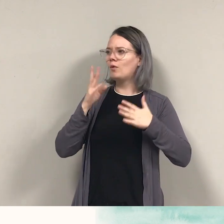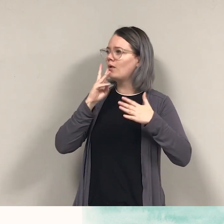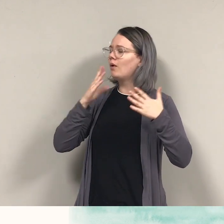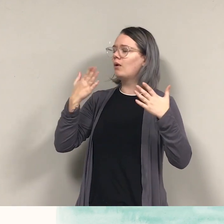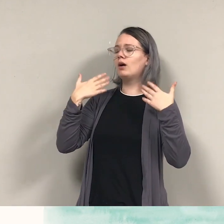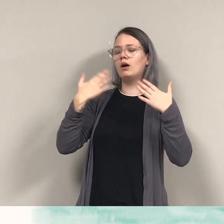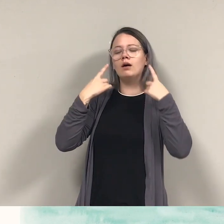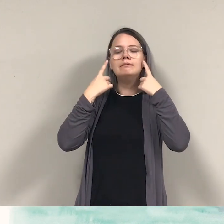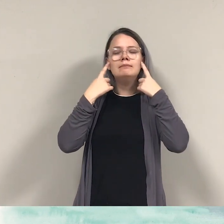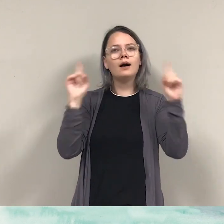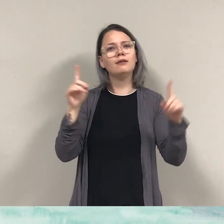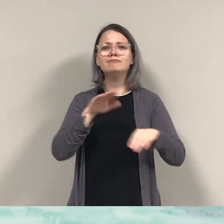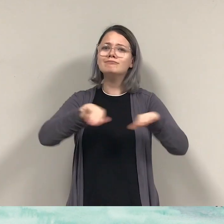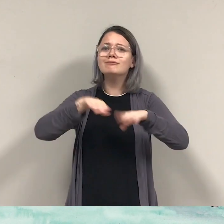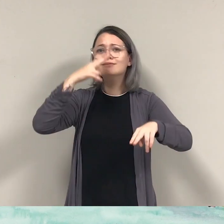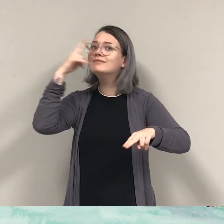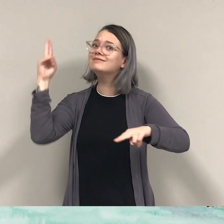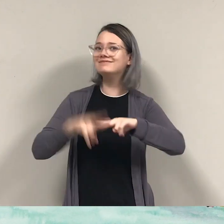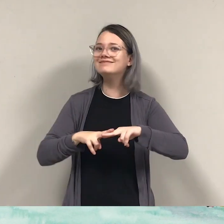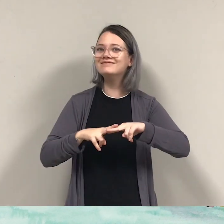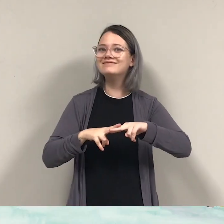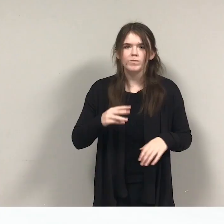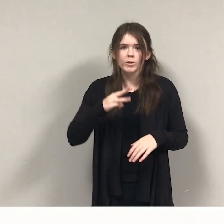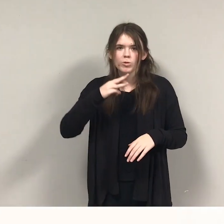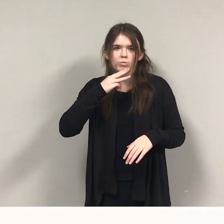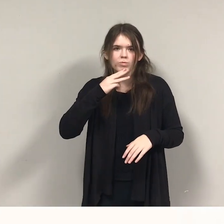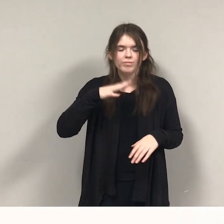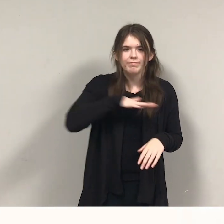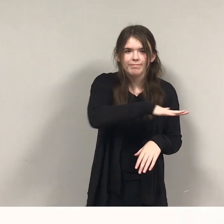(Narrator) Fall. 'Cross the bay the sun dips low,